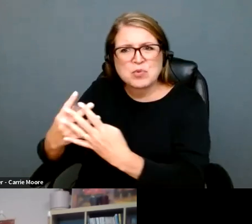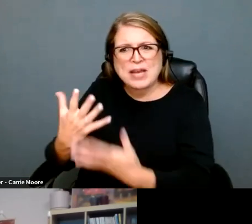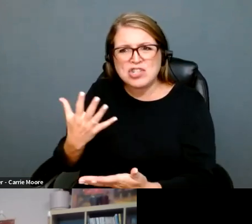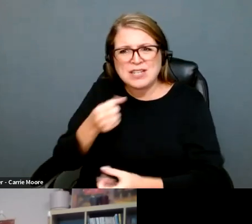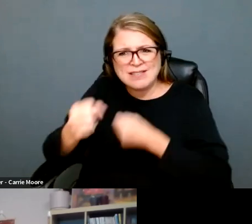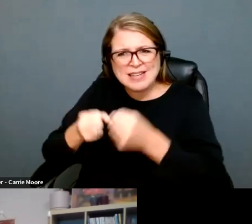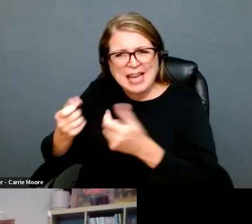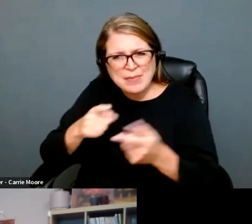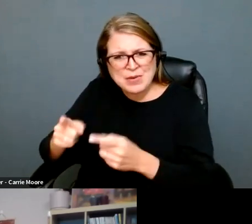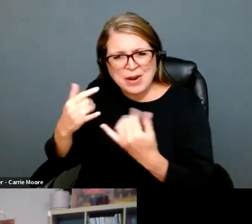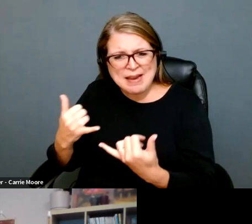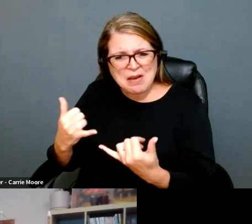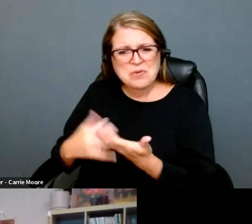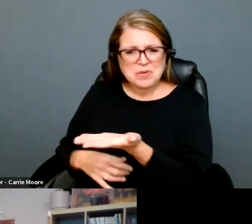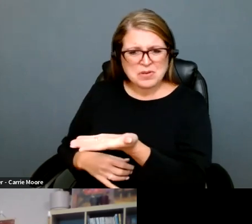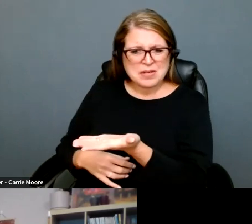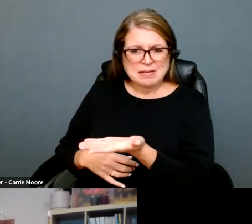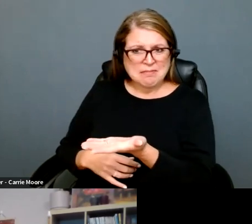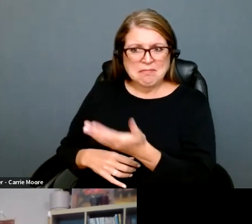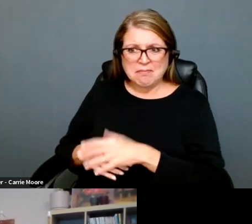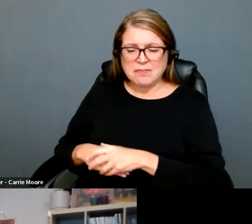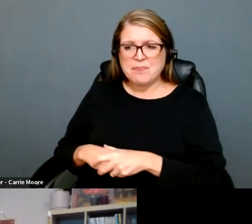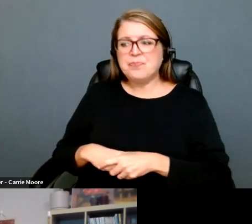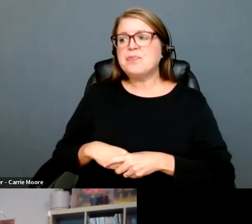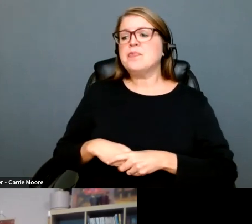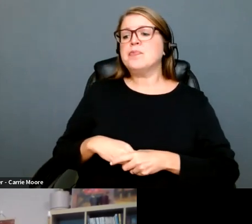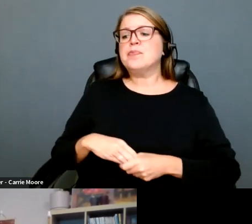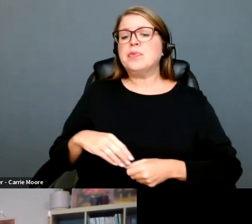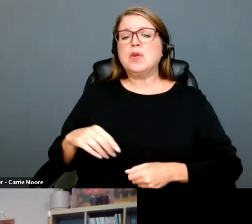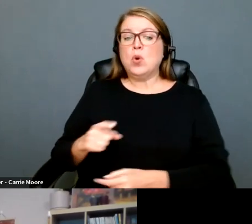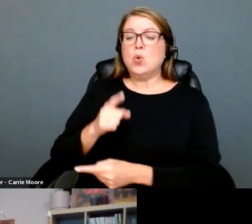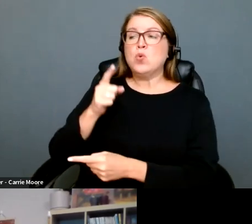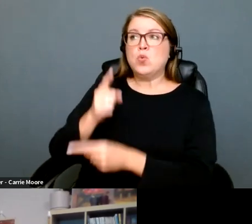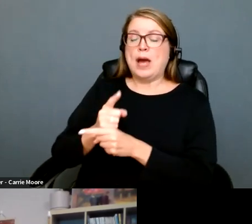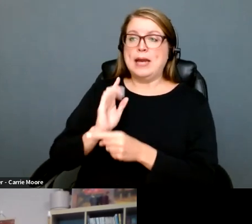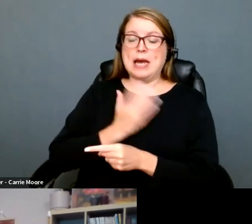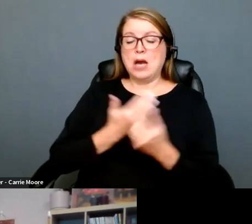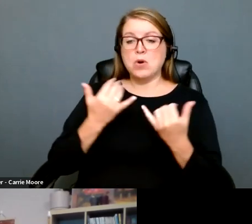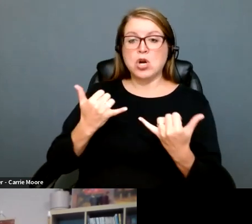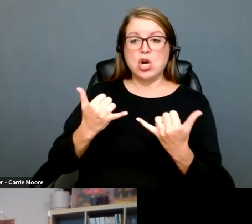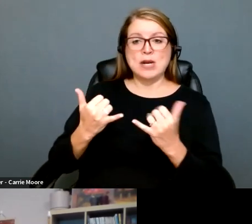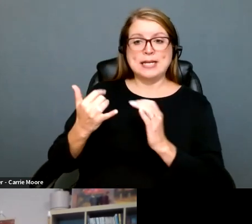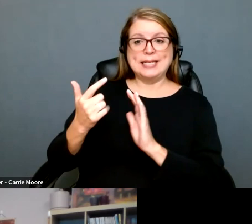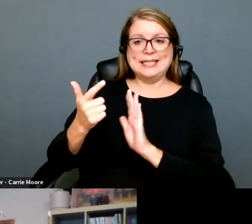enforce people from being able to access abortions. >> AADIKA: Yeah,